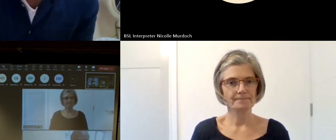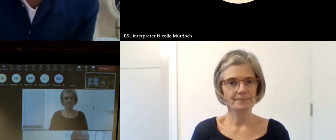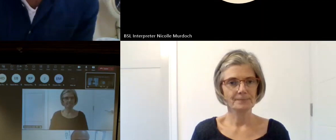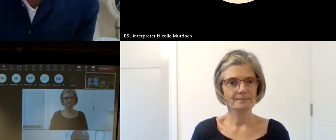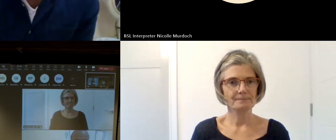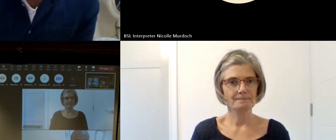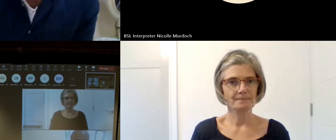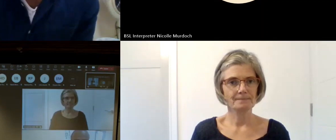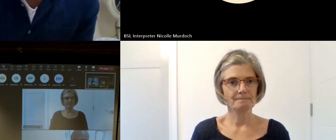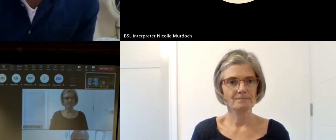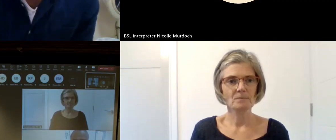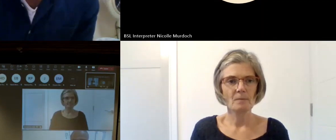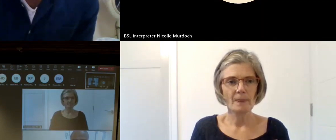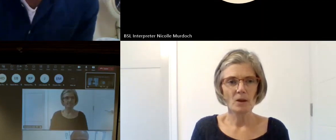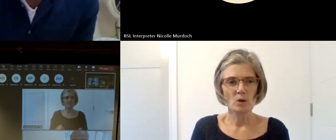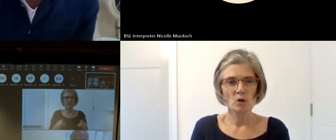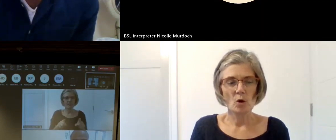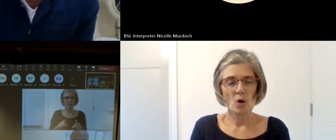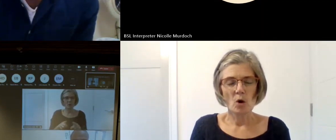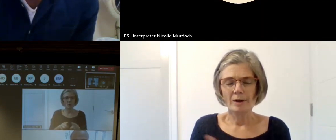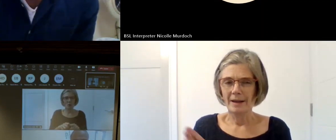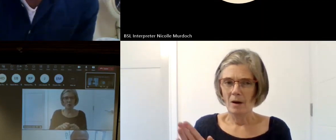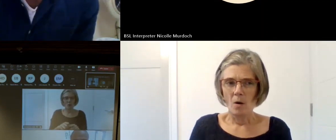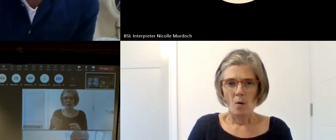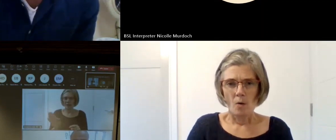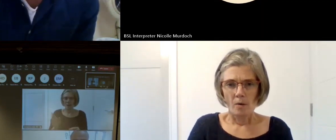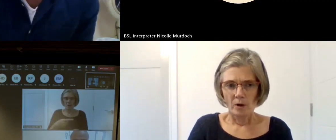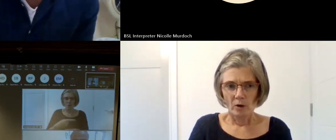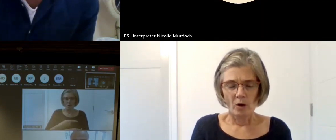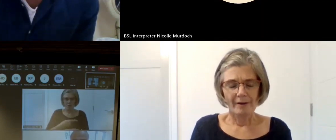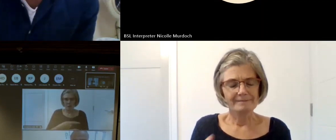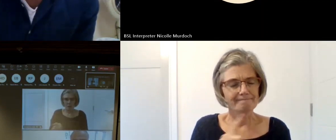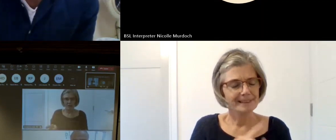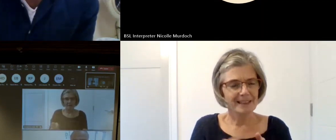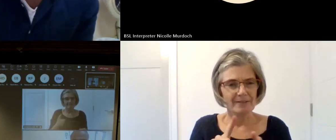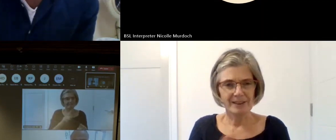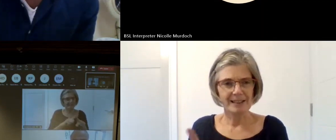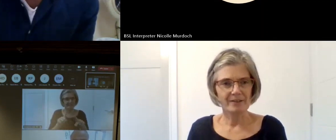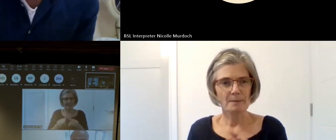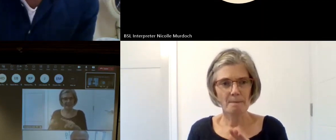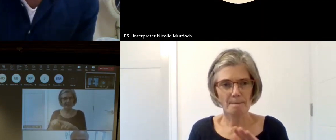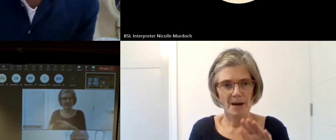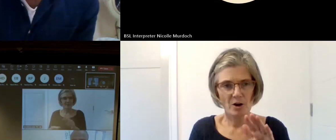with people whose priorities experiences really reflect the sect is going forward so I guess just